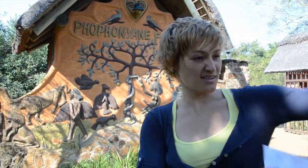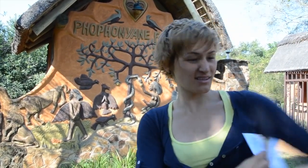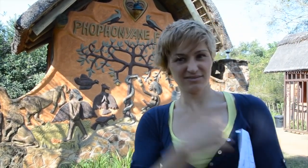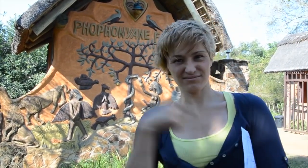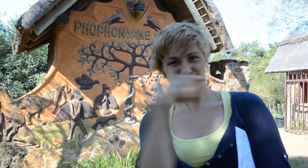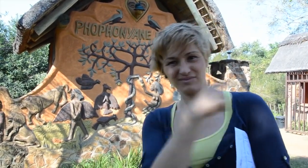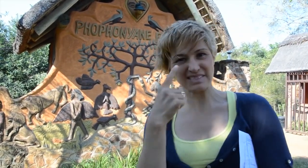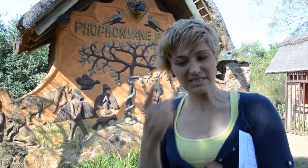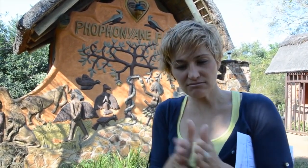The right destination.